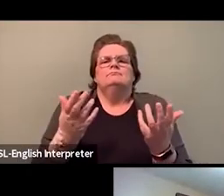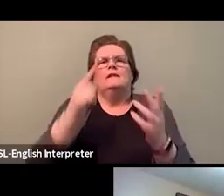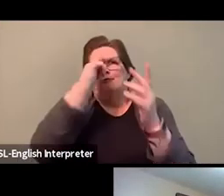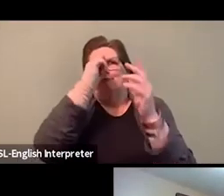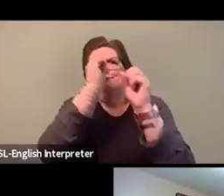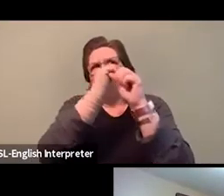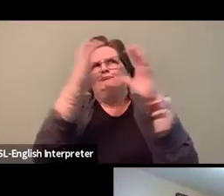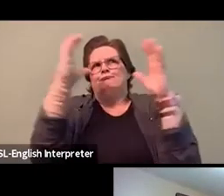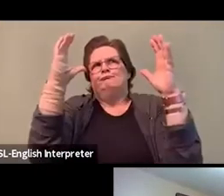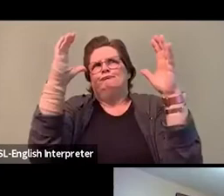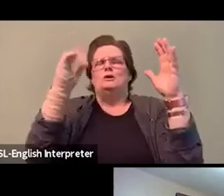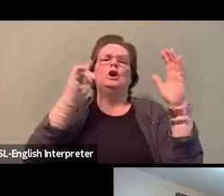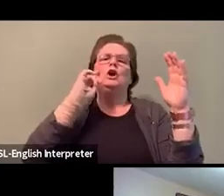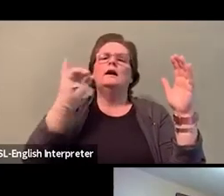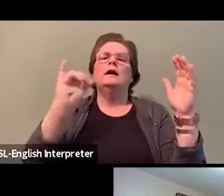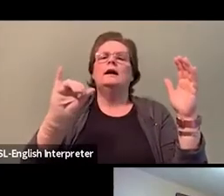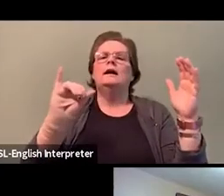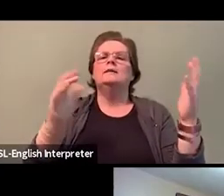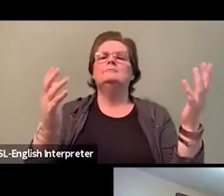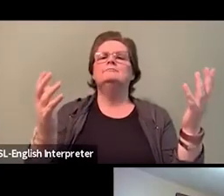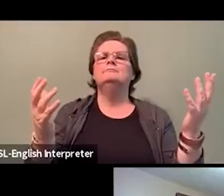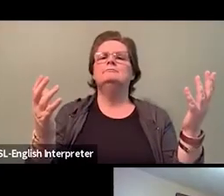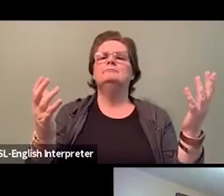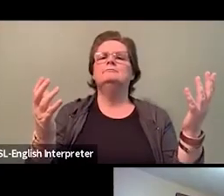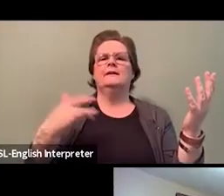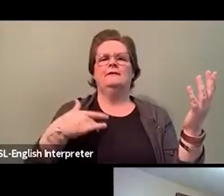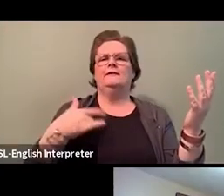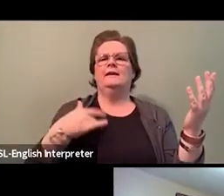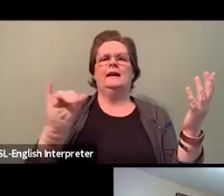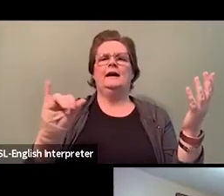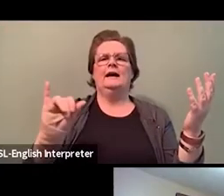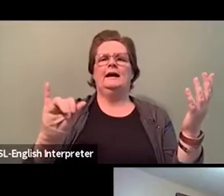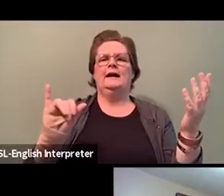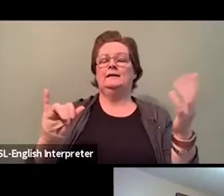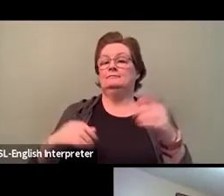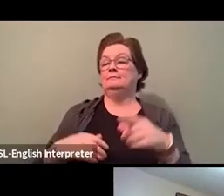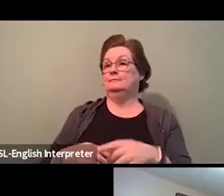Wow, wow, loaded question, but very interesting question.